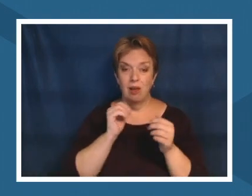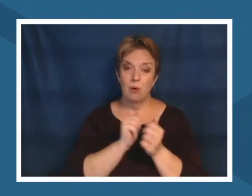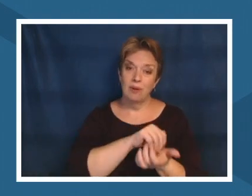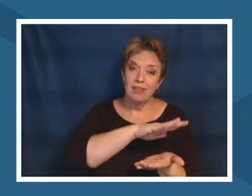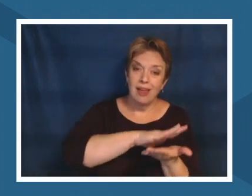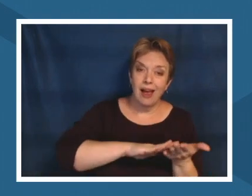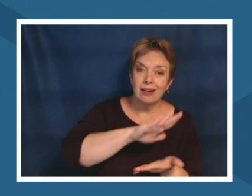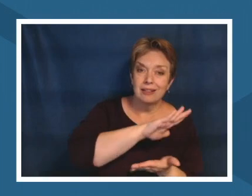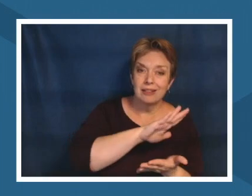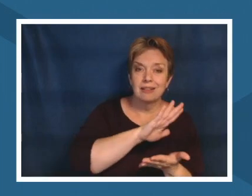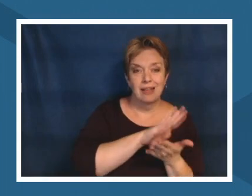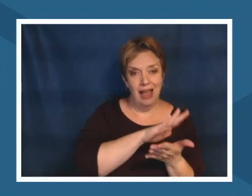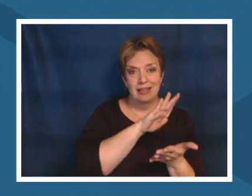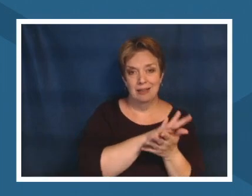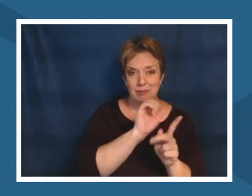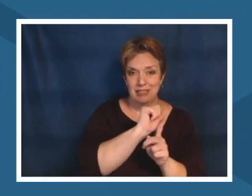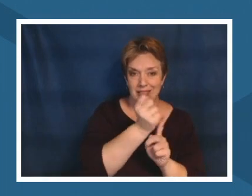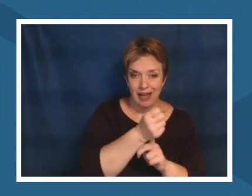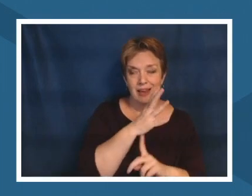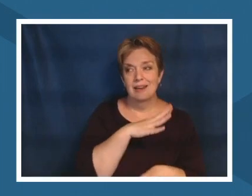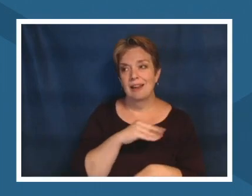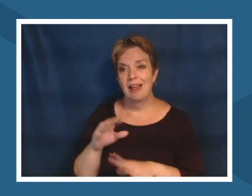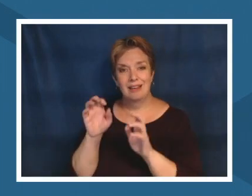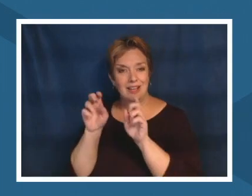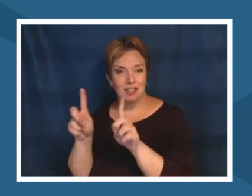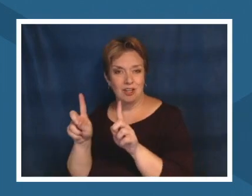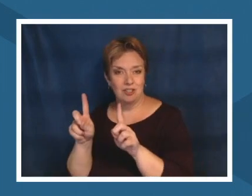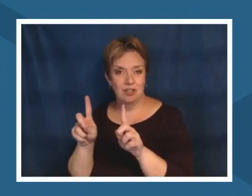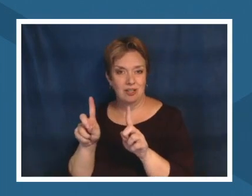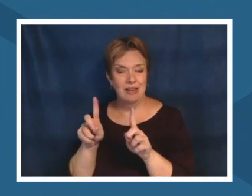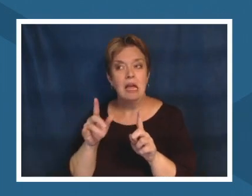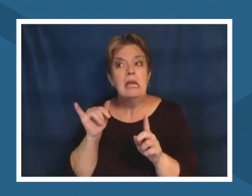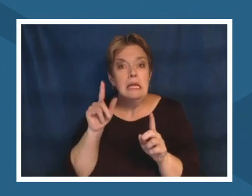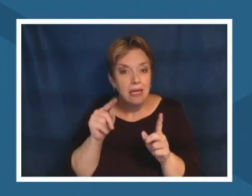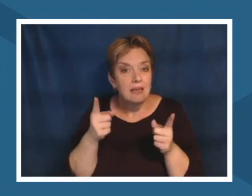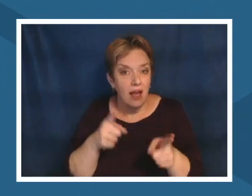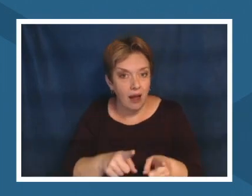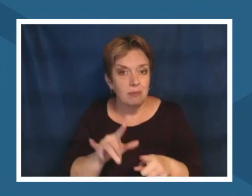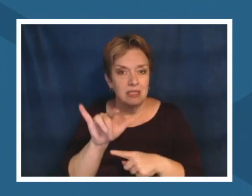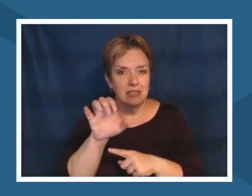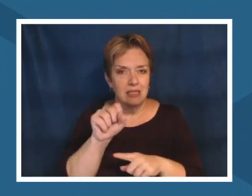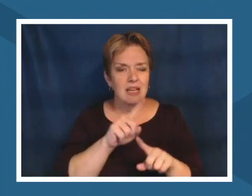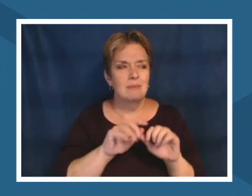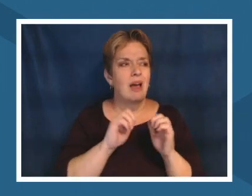done the question is like how is it